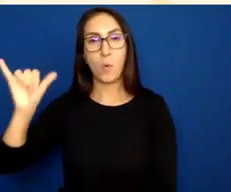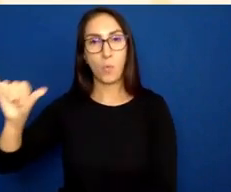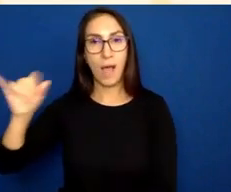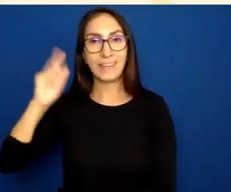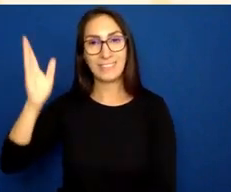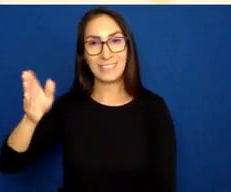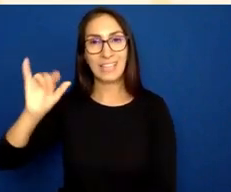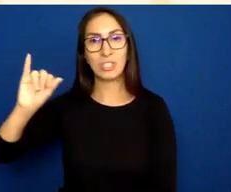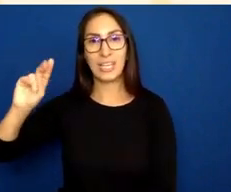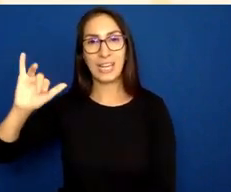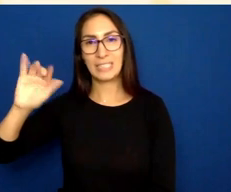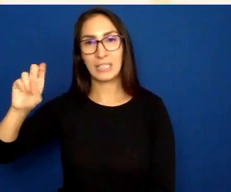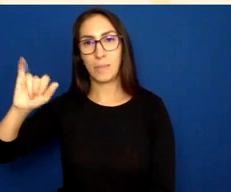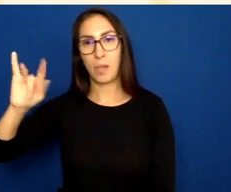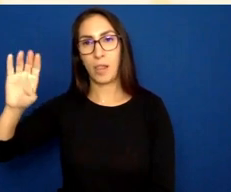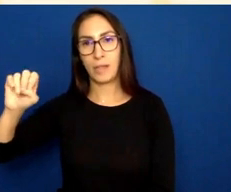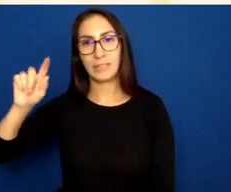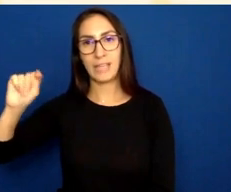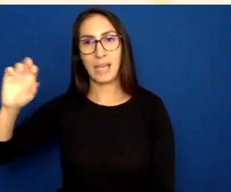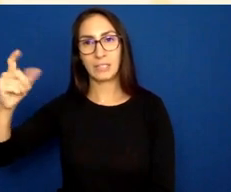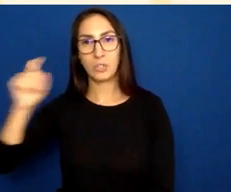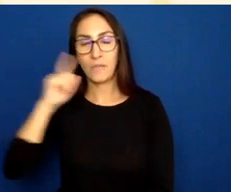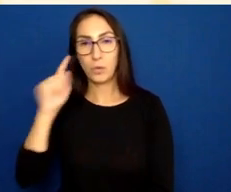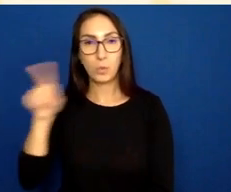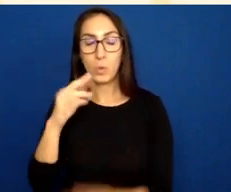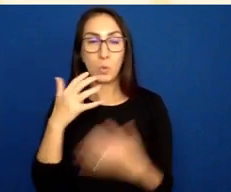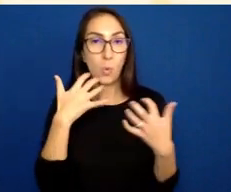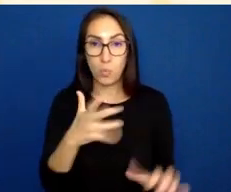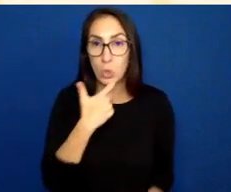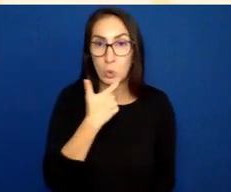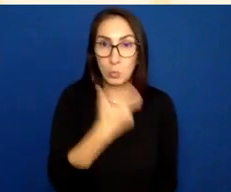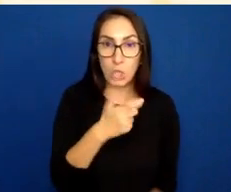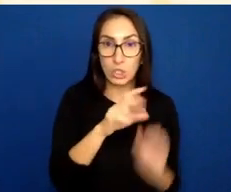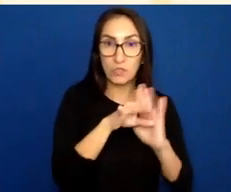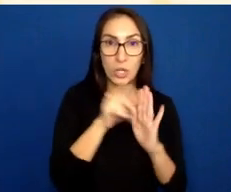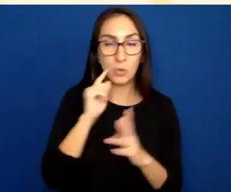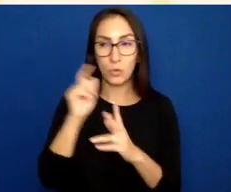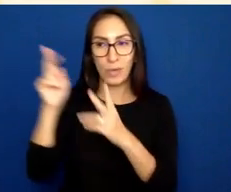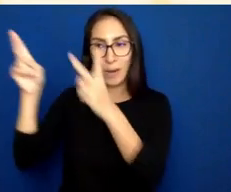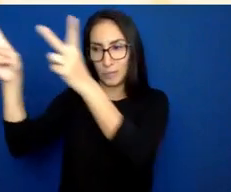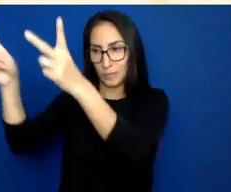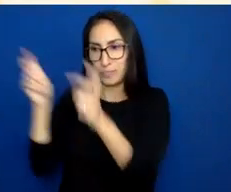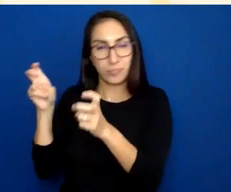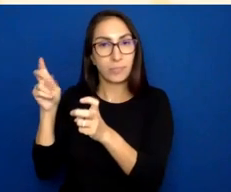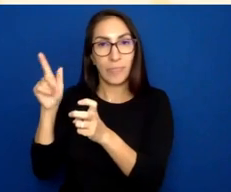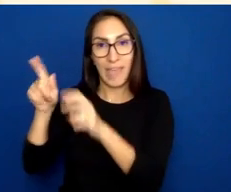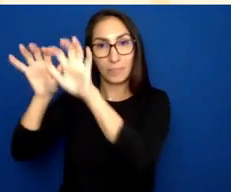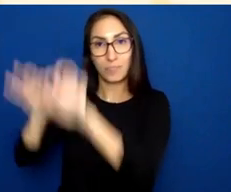So for those of you who don't want to watch the video, feel free to grab that transcript and read along.